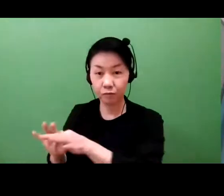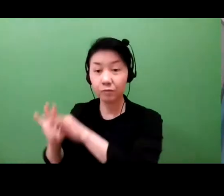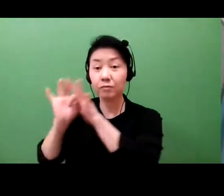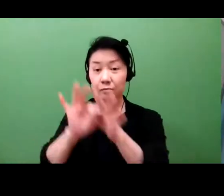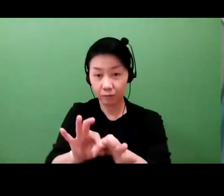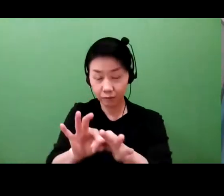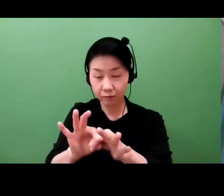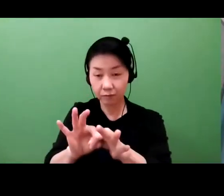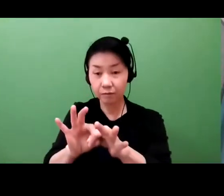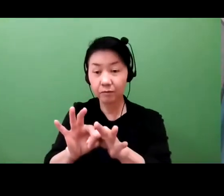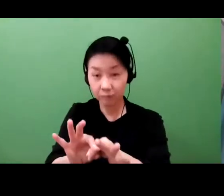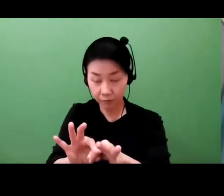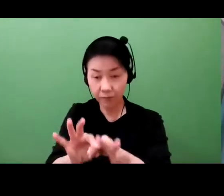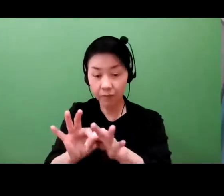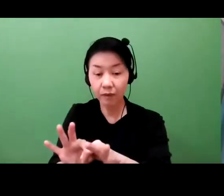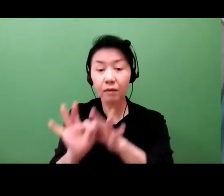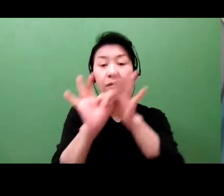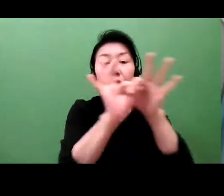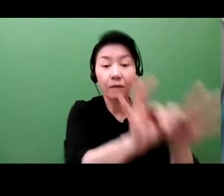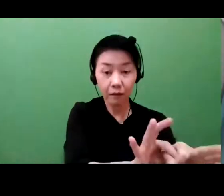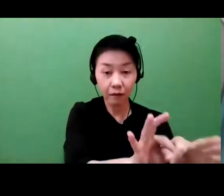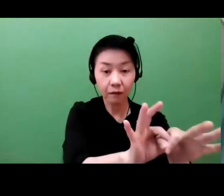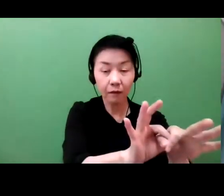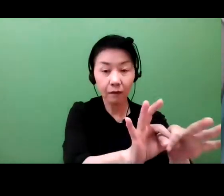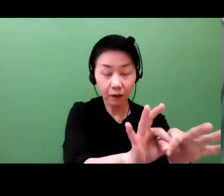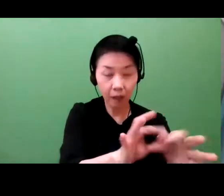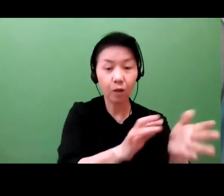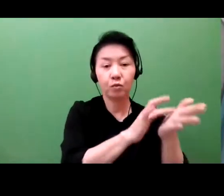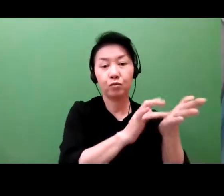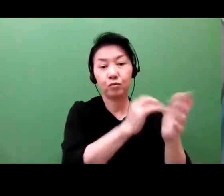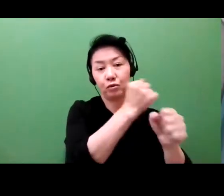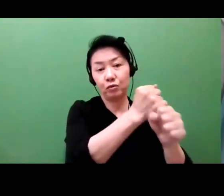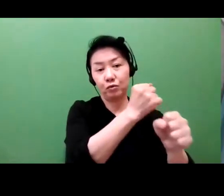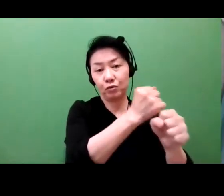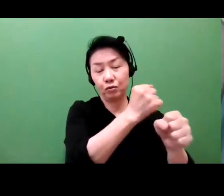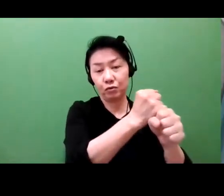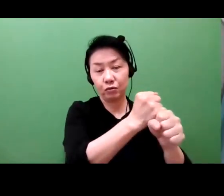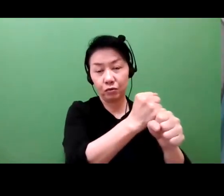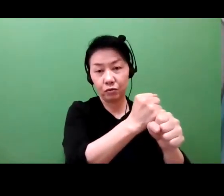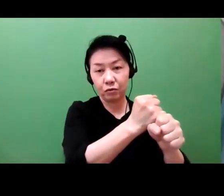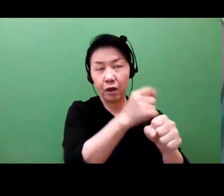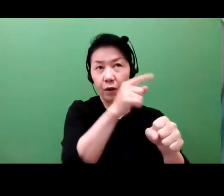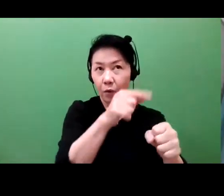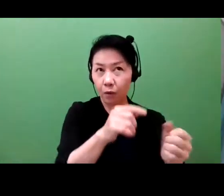Is it going to be a drug? A vaccine? A diagnostic? A medical device?